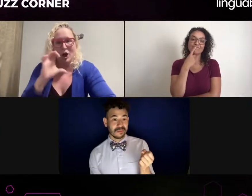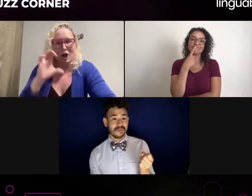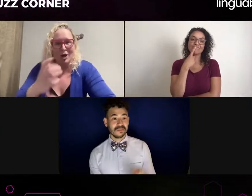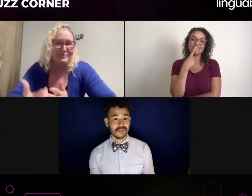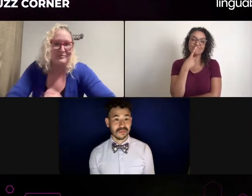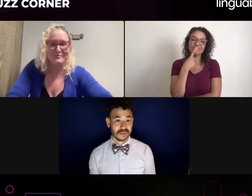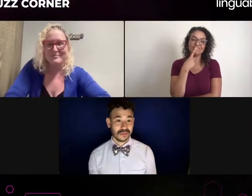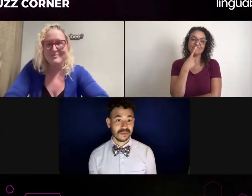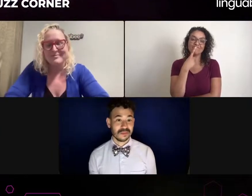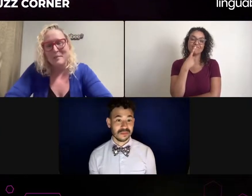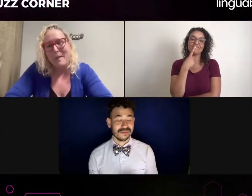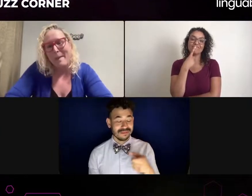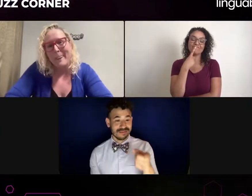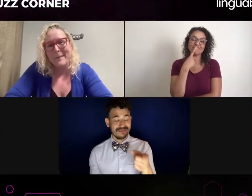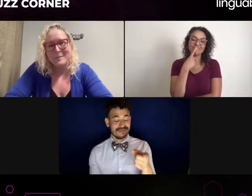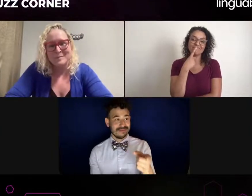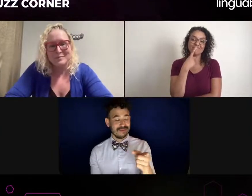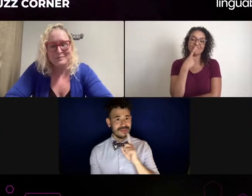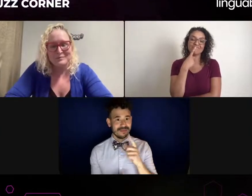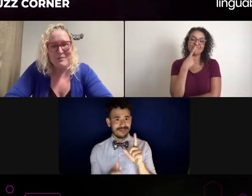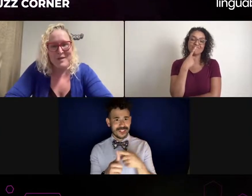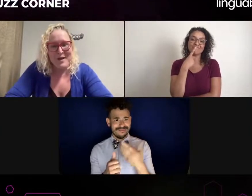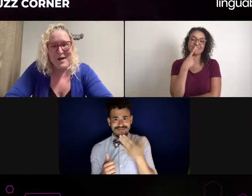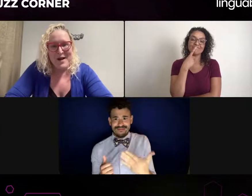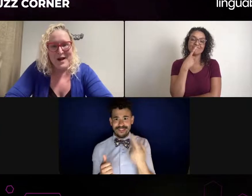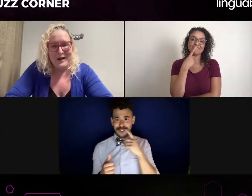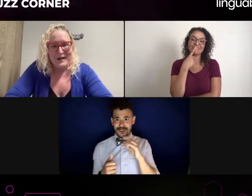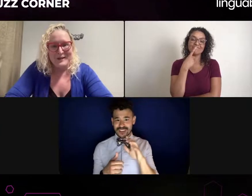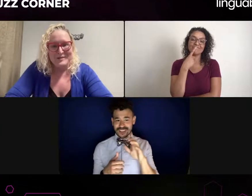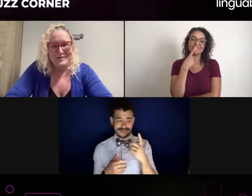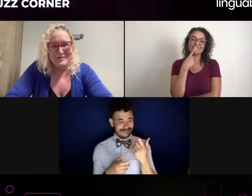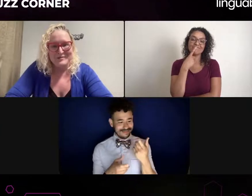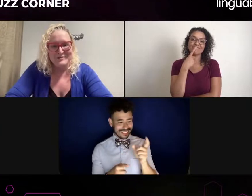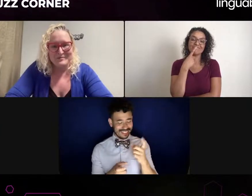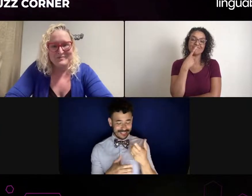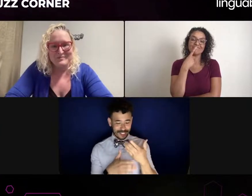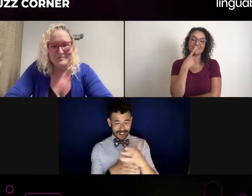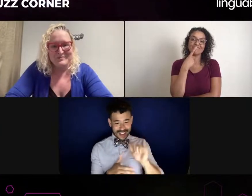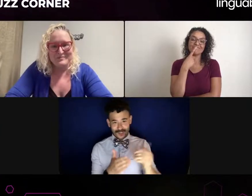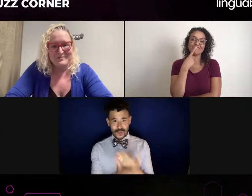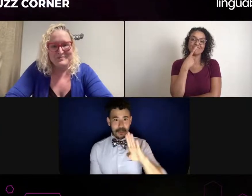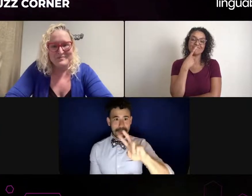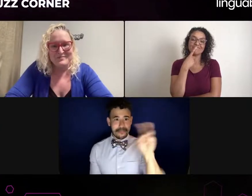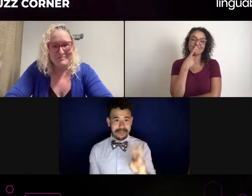And all this time you say the interpreter is like the wall between me and the outside world.